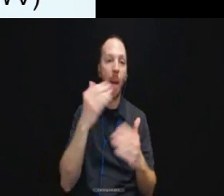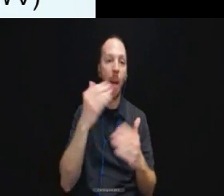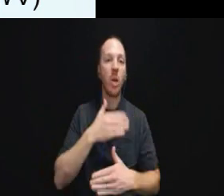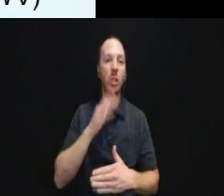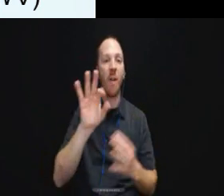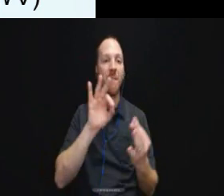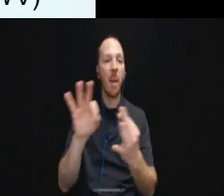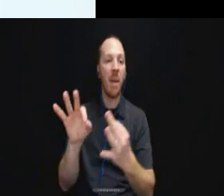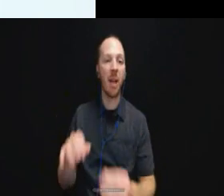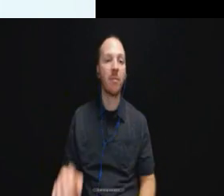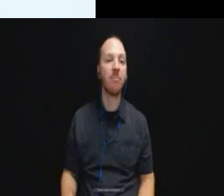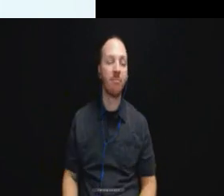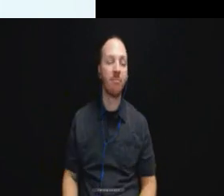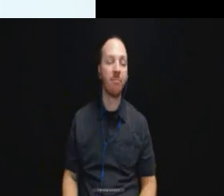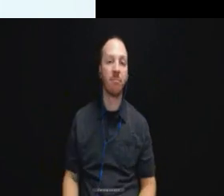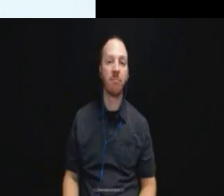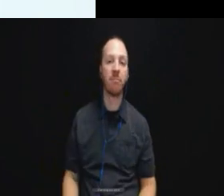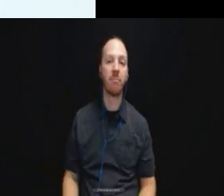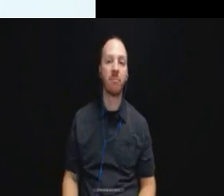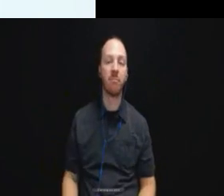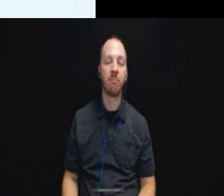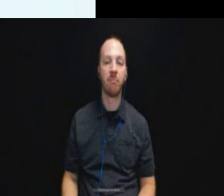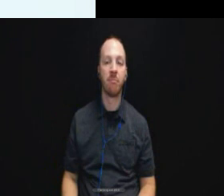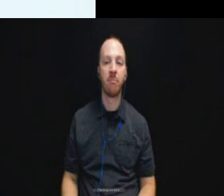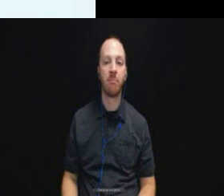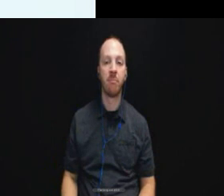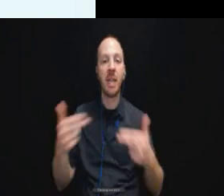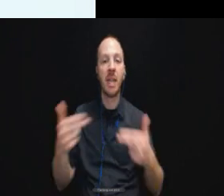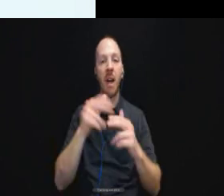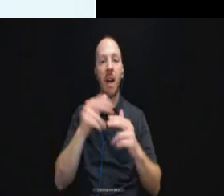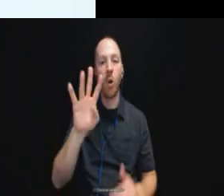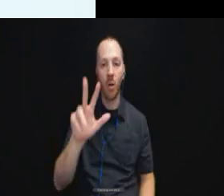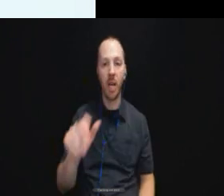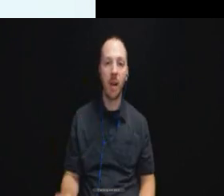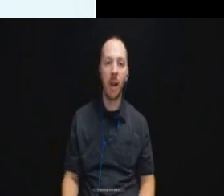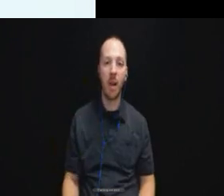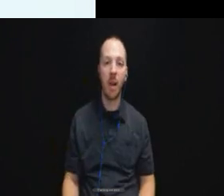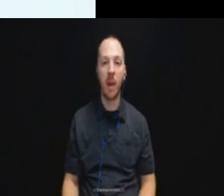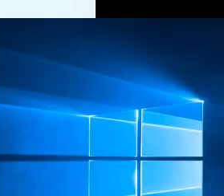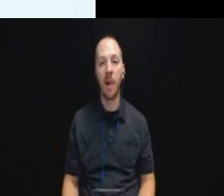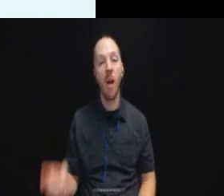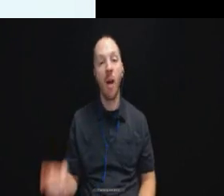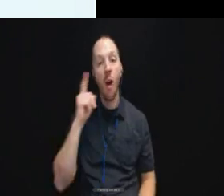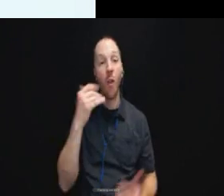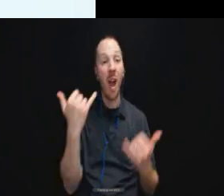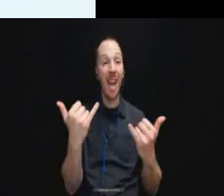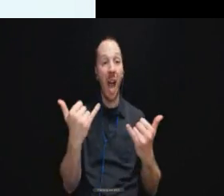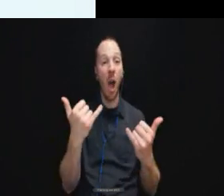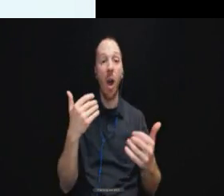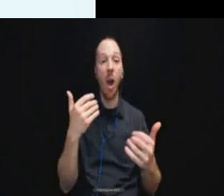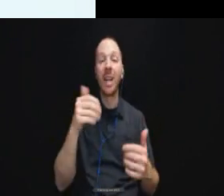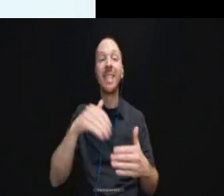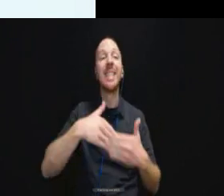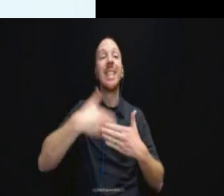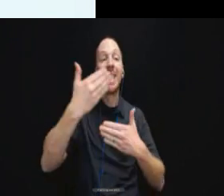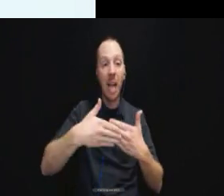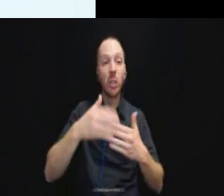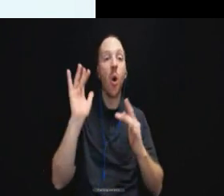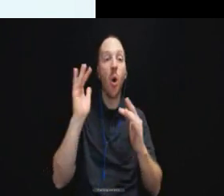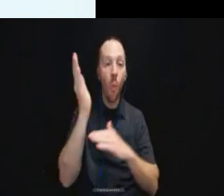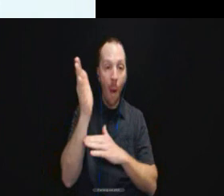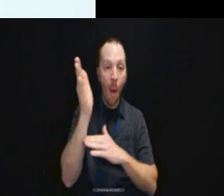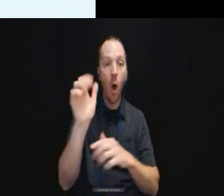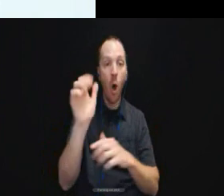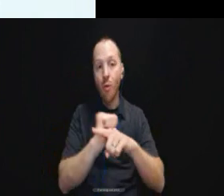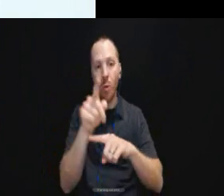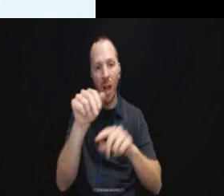Slide 43, for upcoming webinars and trainings you can take a look at our training section